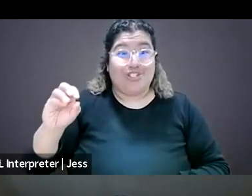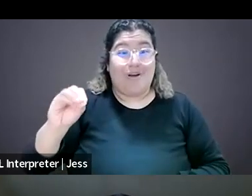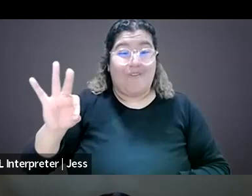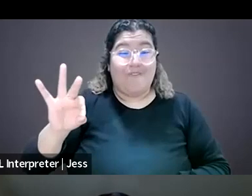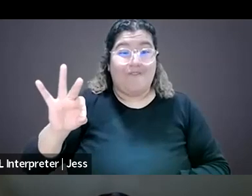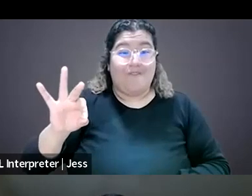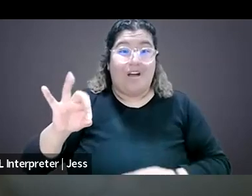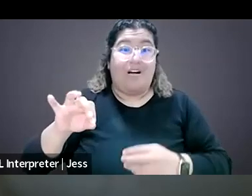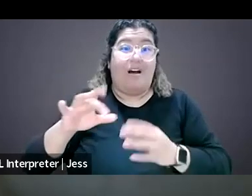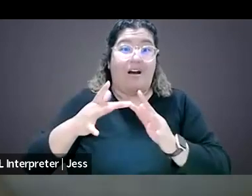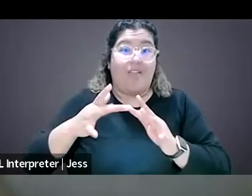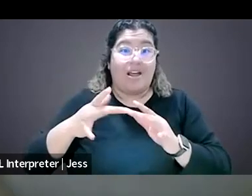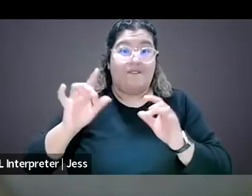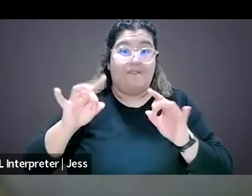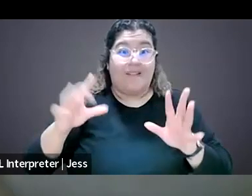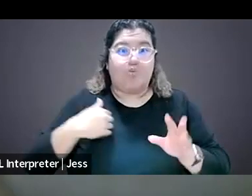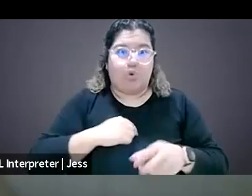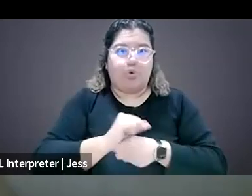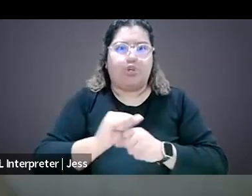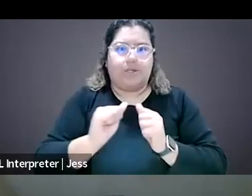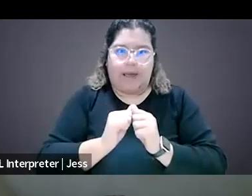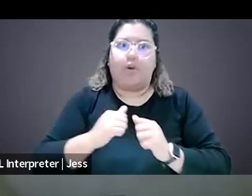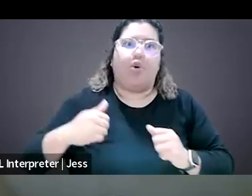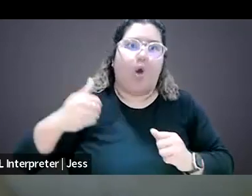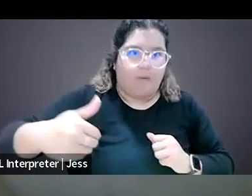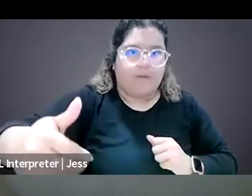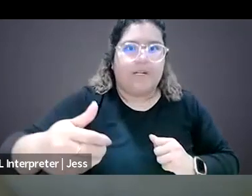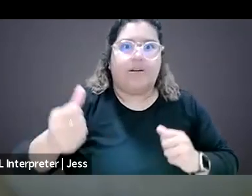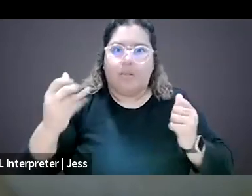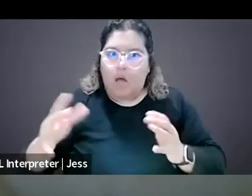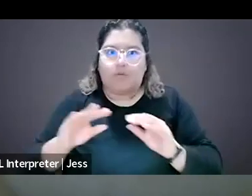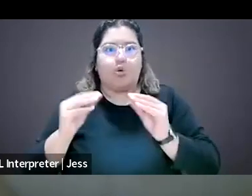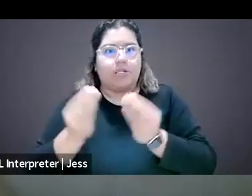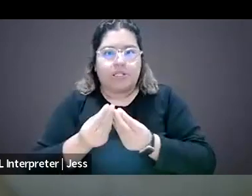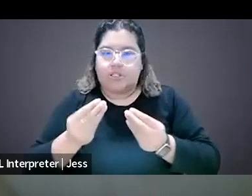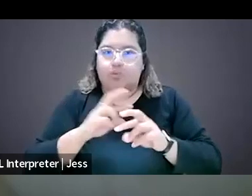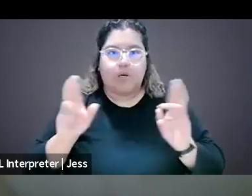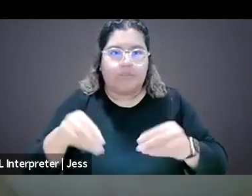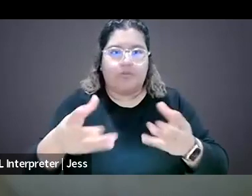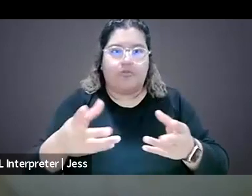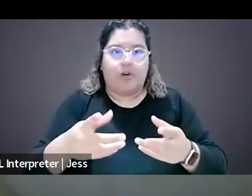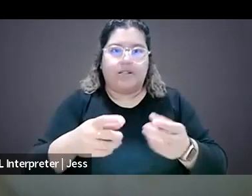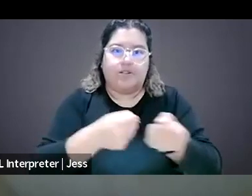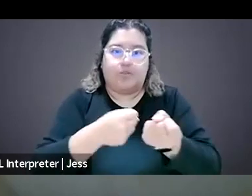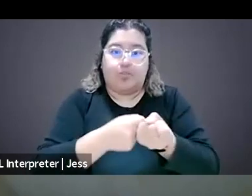There are so many organizations that provide the support, and if you need anything in other languages, the Online Harassment Field Manual,